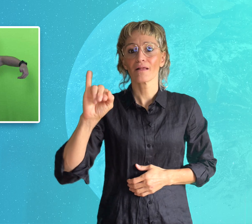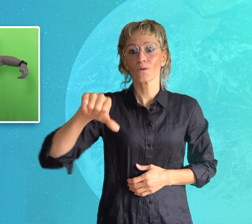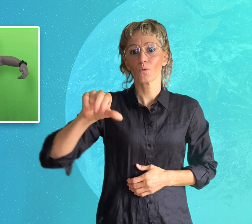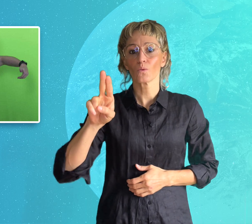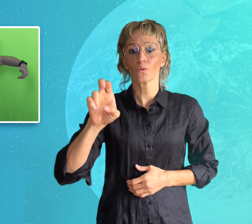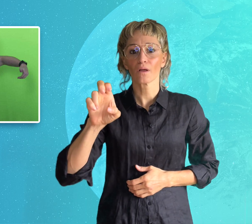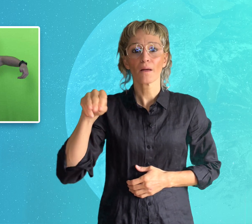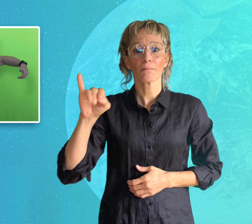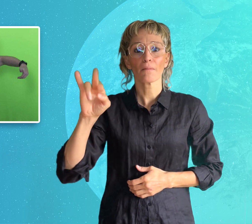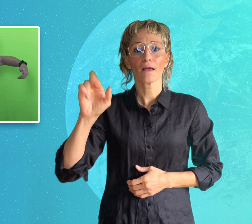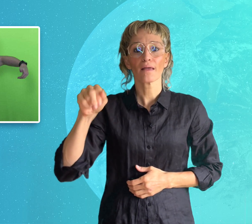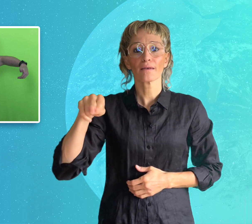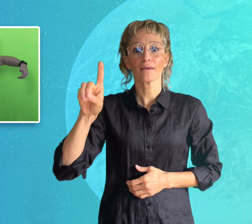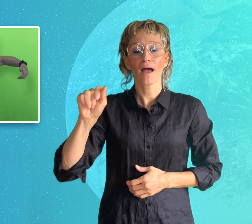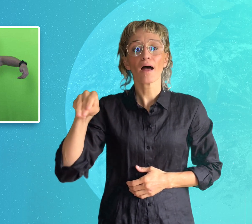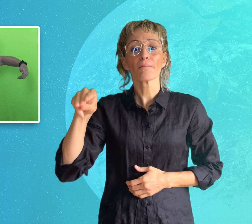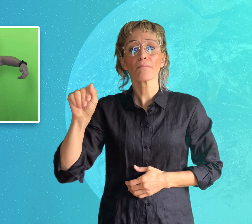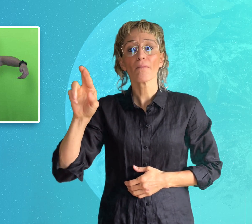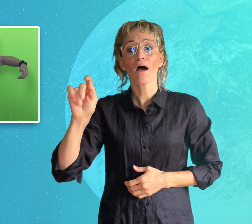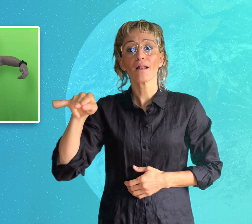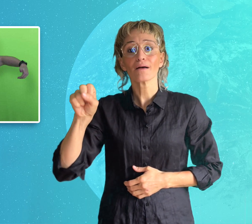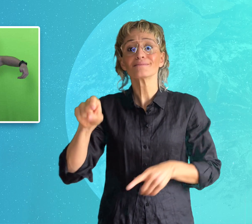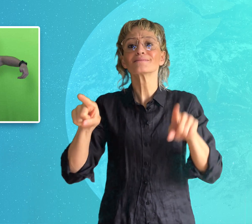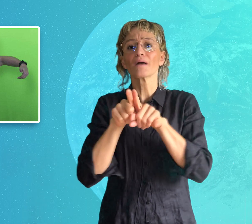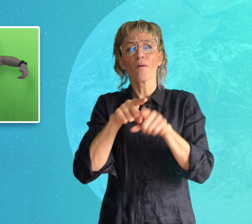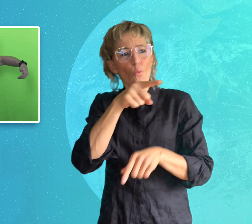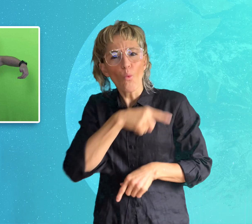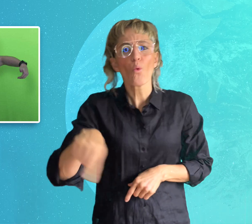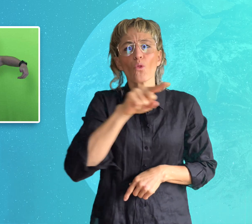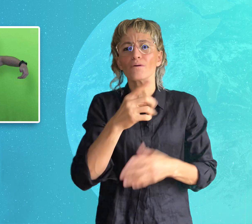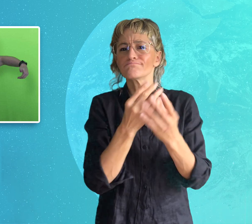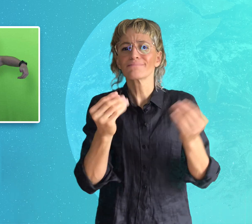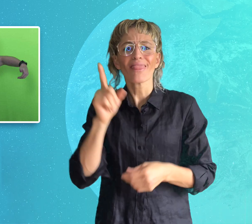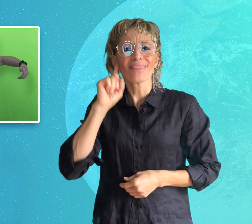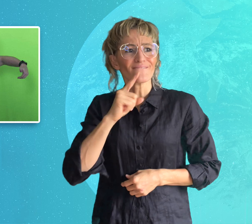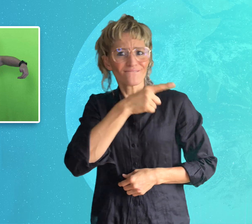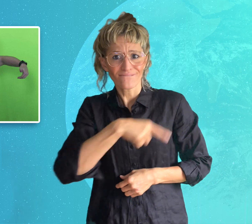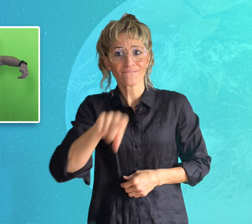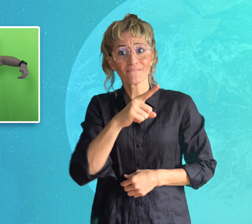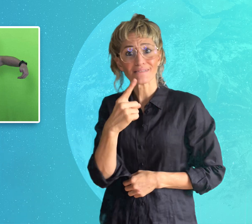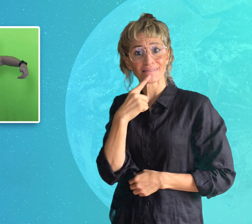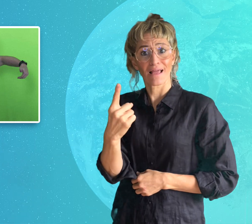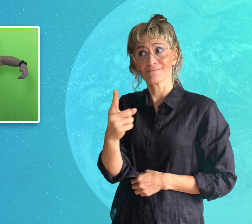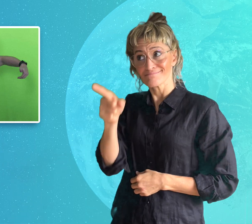having interpreters made it possible to fully